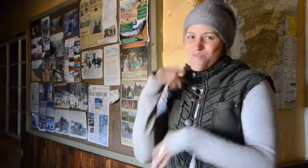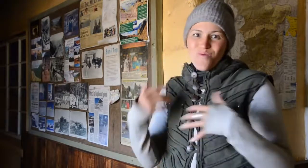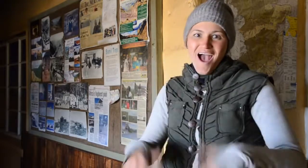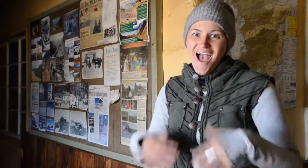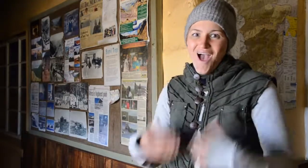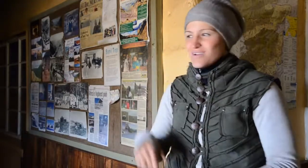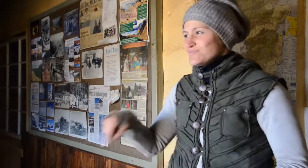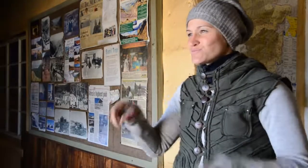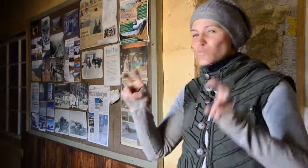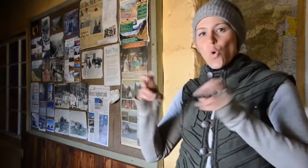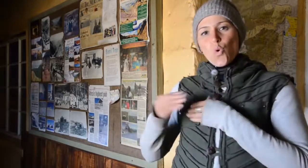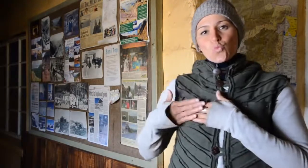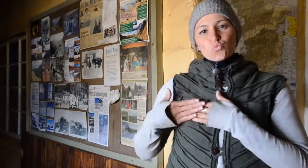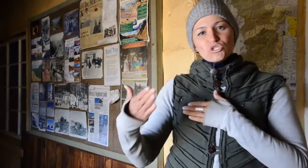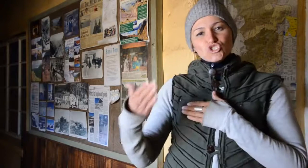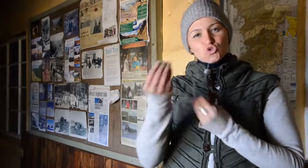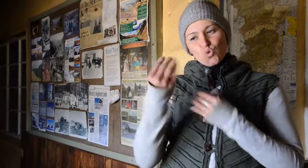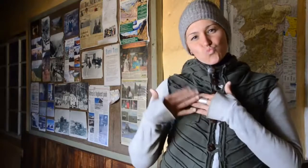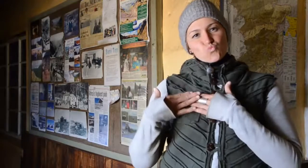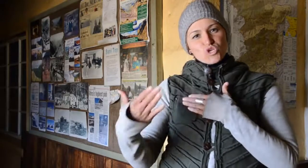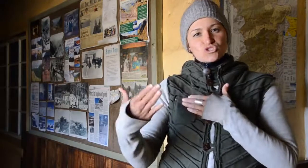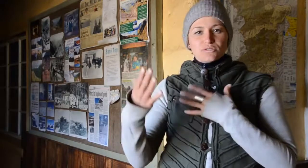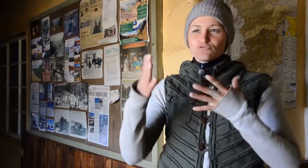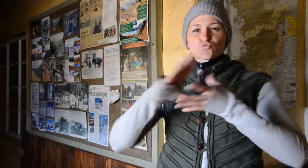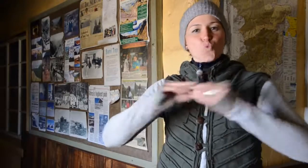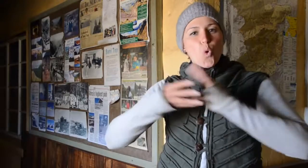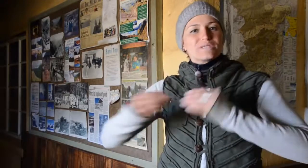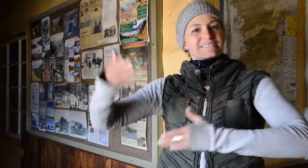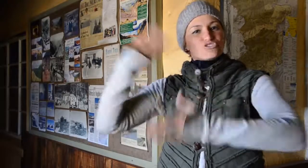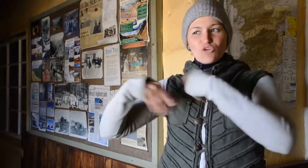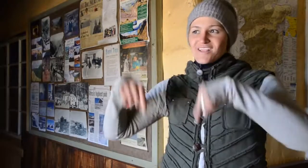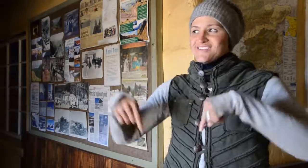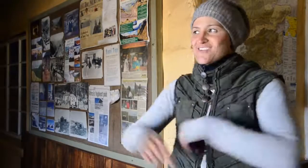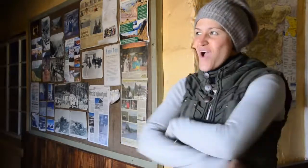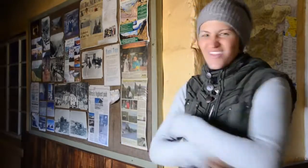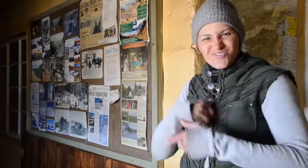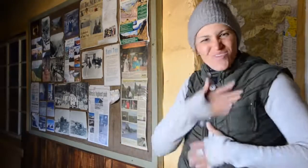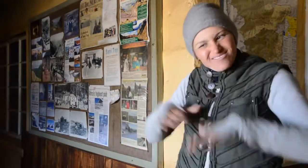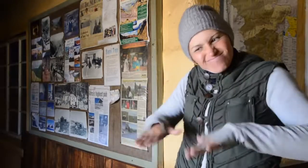shared many different stories. This place is filled with rich history of stories.